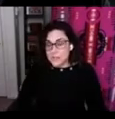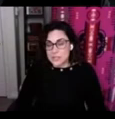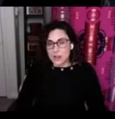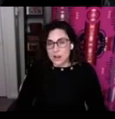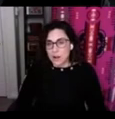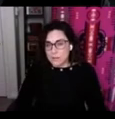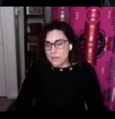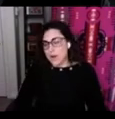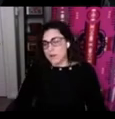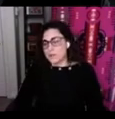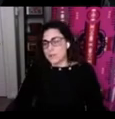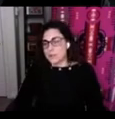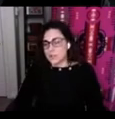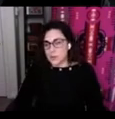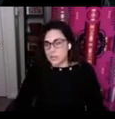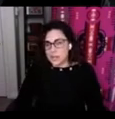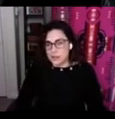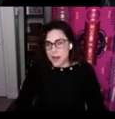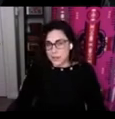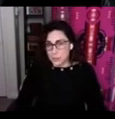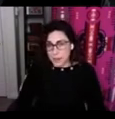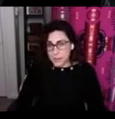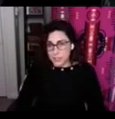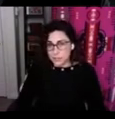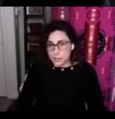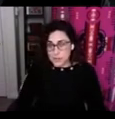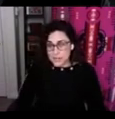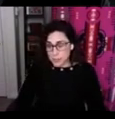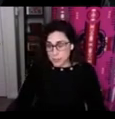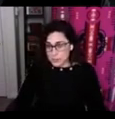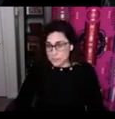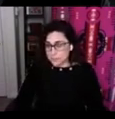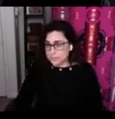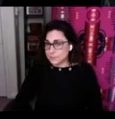so these are not all of the partner research projects that are underway but just a few examples